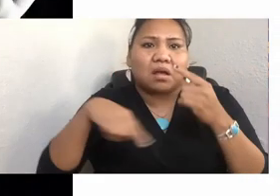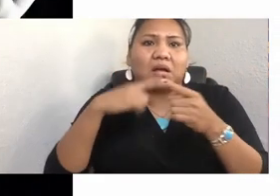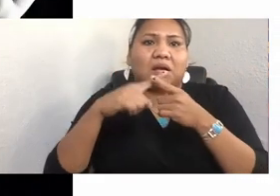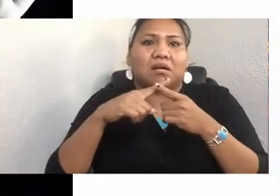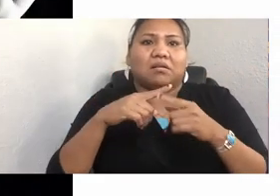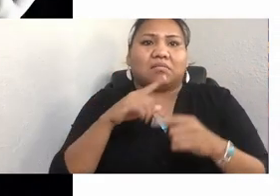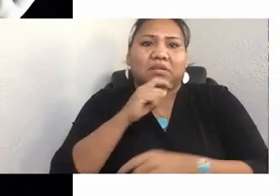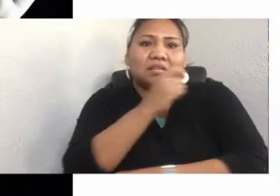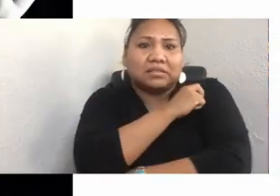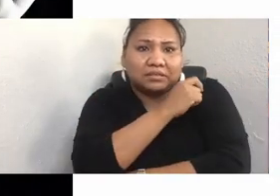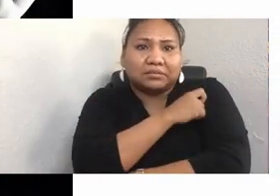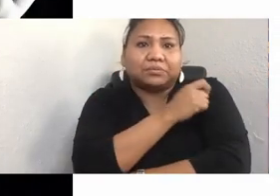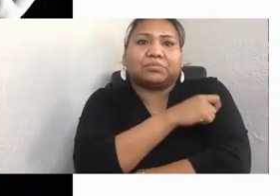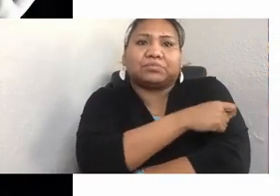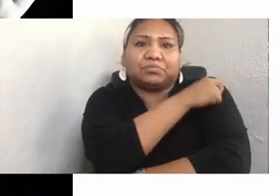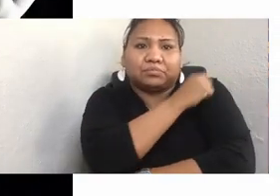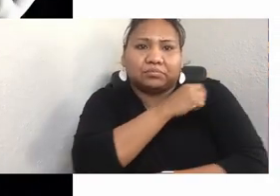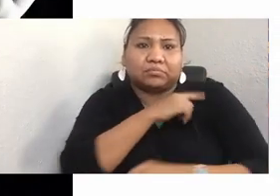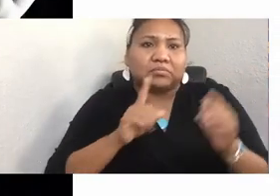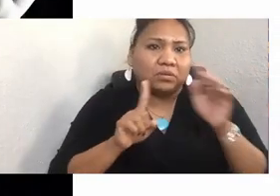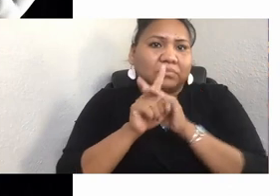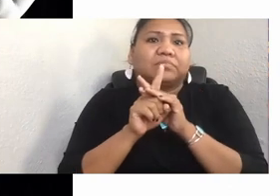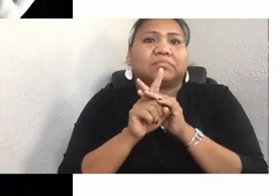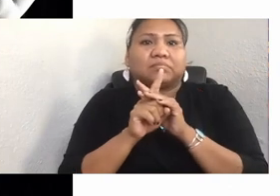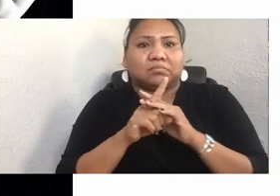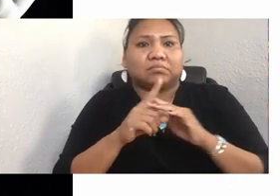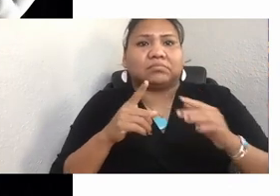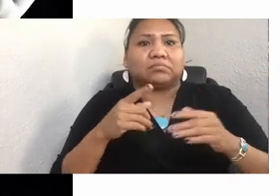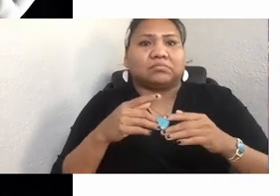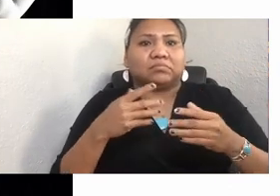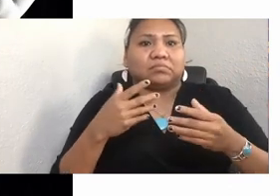from ,, holistic approaches to being well for culture from .